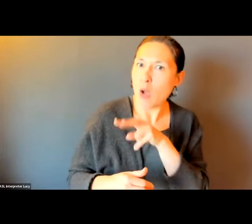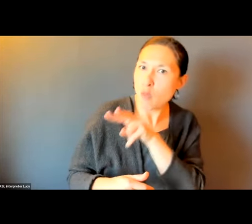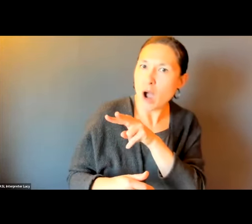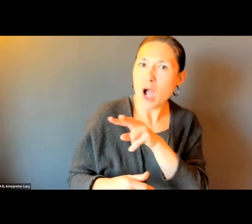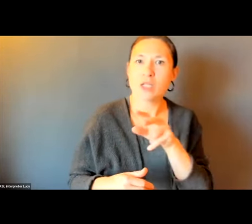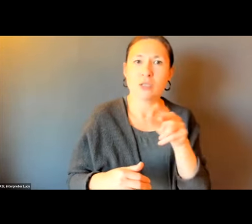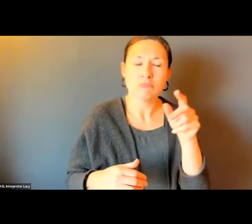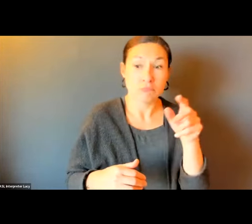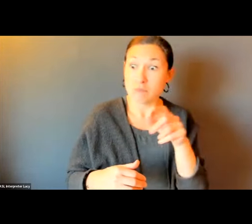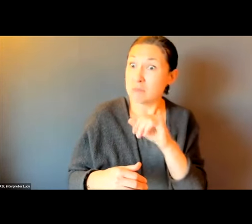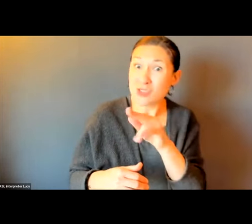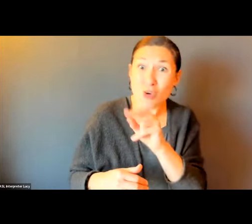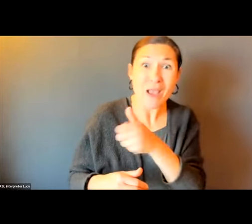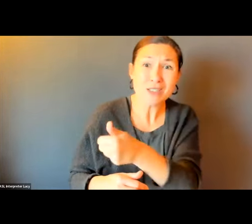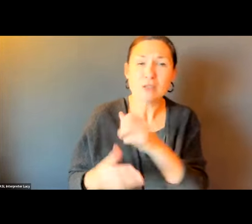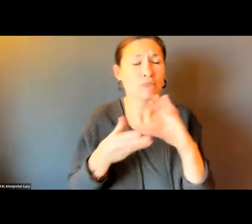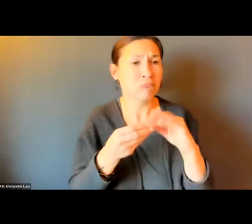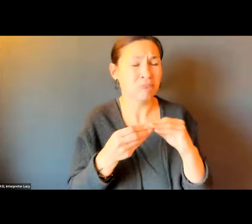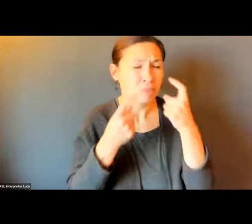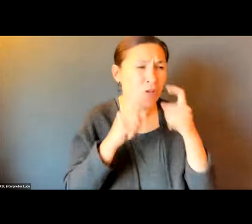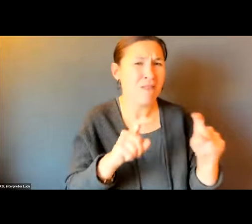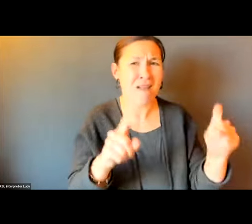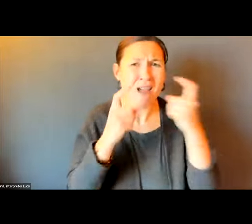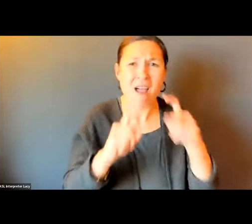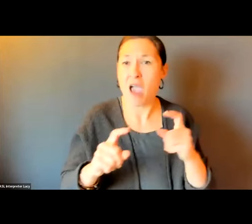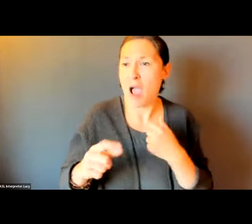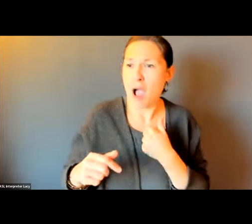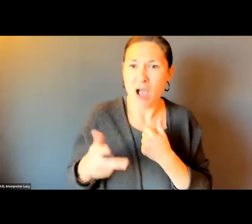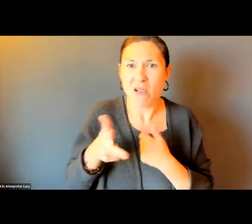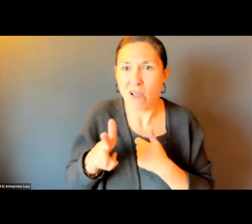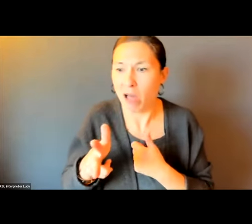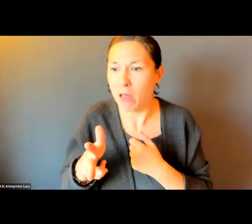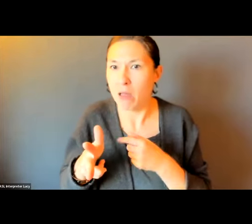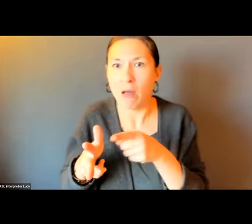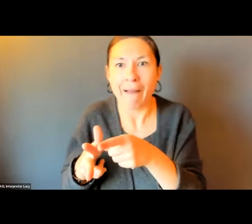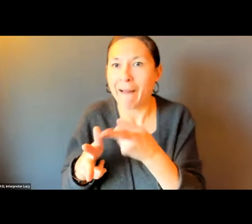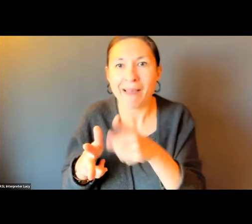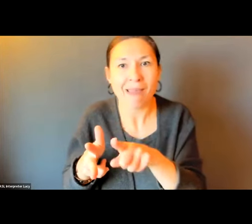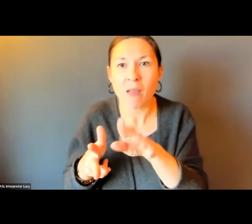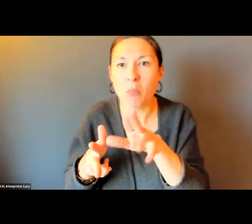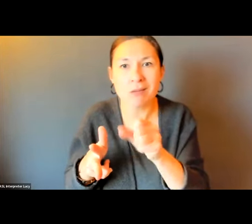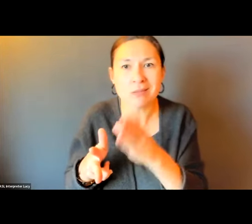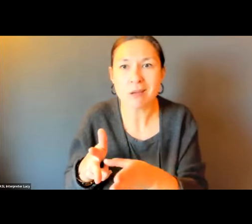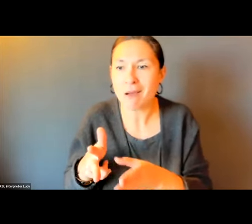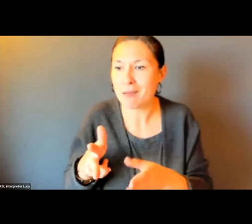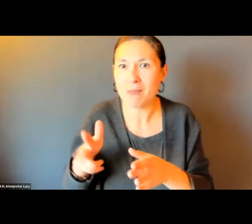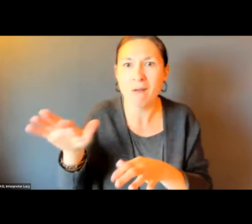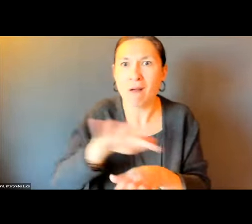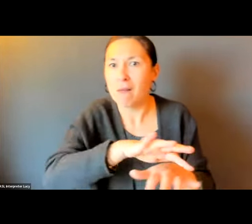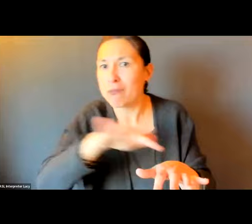I CAN'T TELL YOU HOW PAINFUL IT WAS TO WATCH JOANNE IN TEARS TELL US ABOUT WHAT IT FELT LIKE